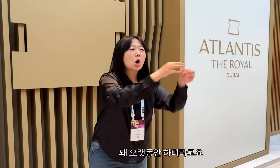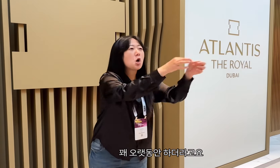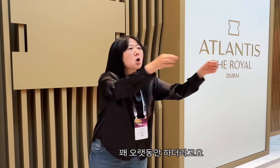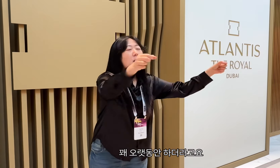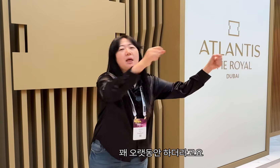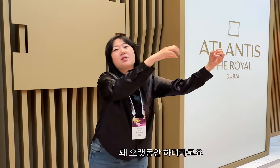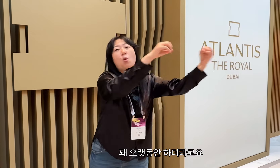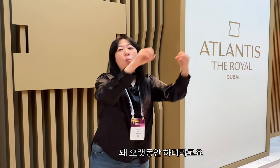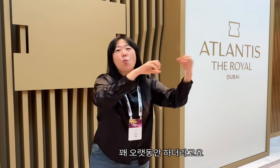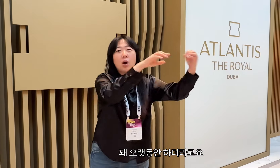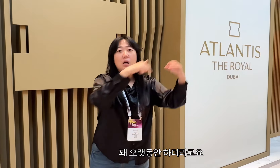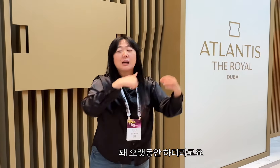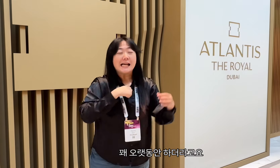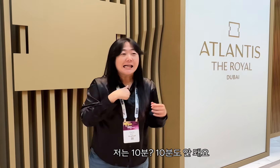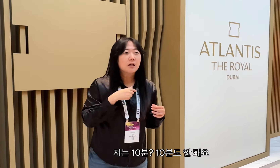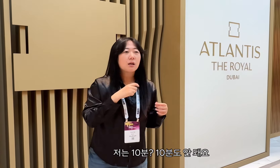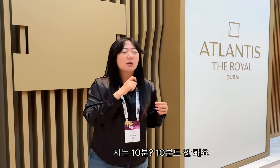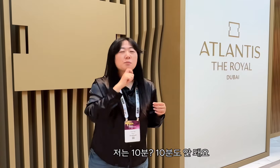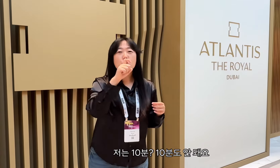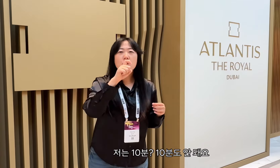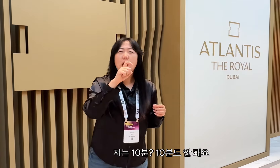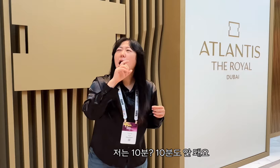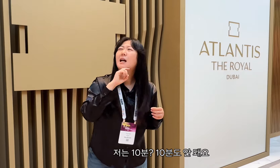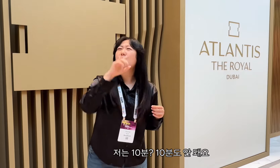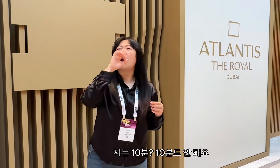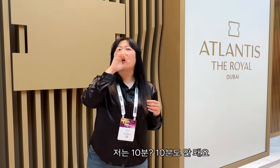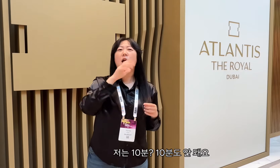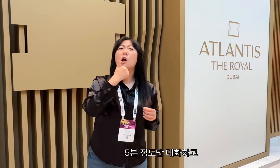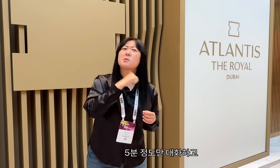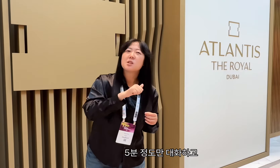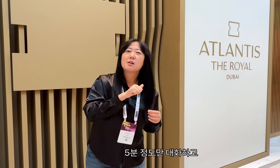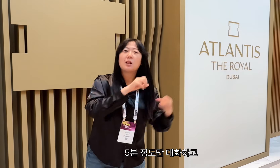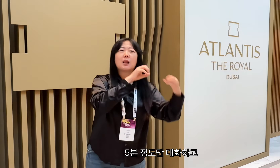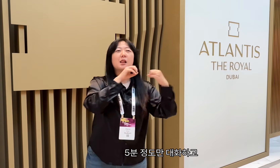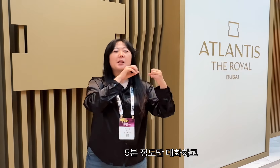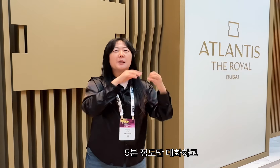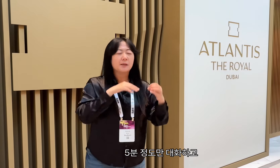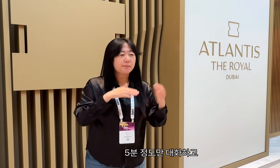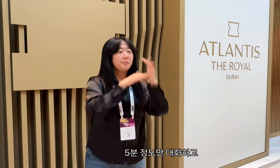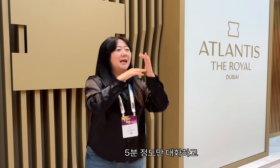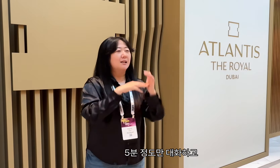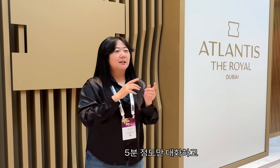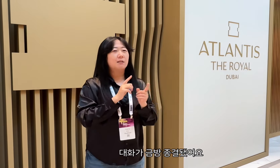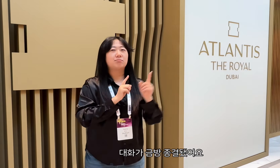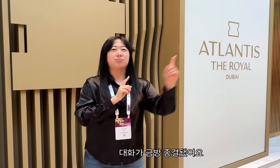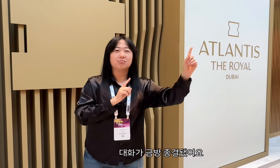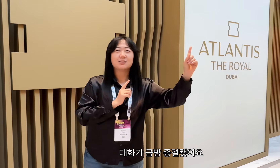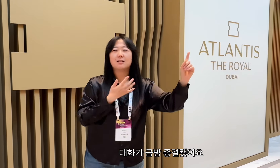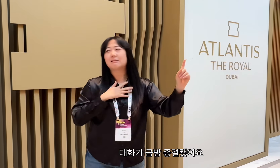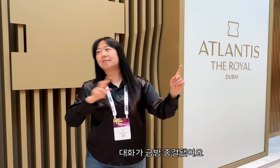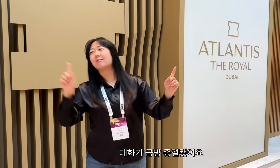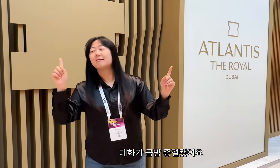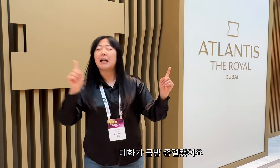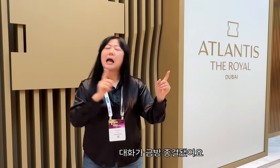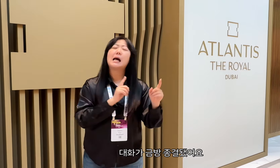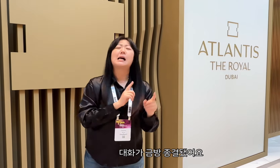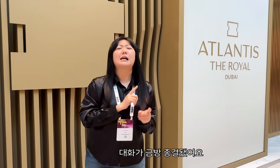quite a long time, 30 to 40 minutes or more, but I said 10 minutes? It's not even 10 minutes. We only talked for about 5 minutes and the conversation ended quickly.